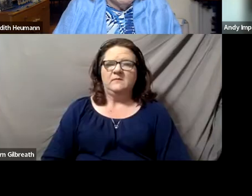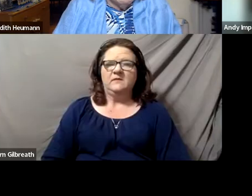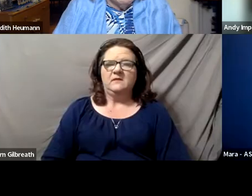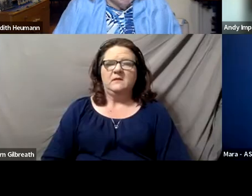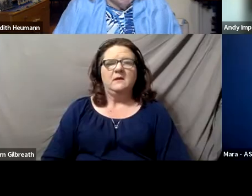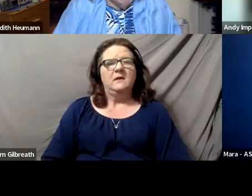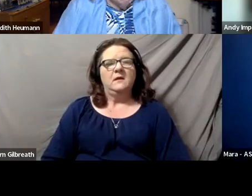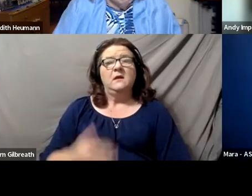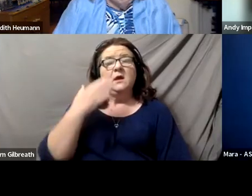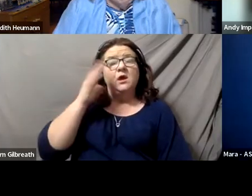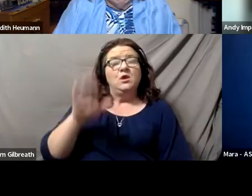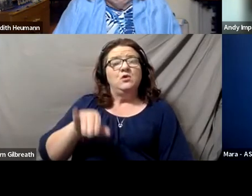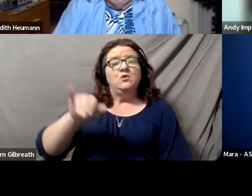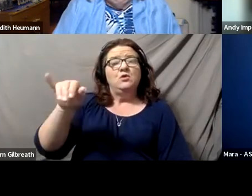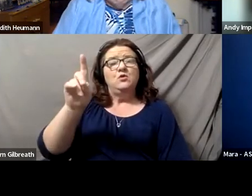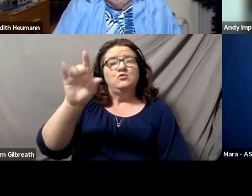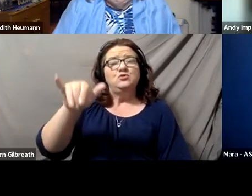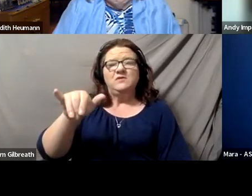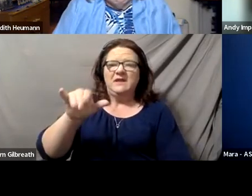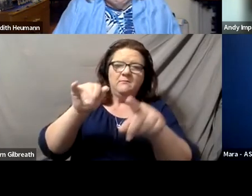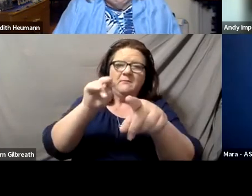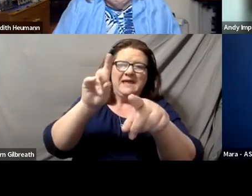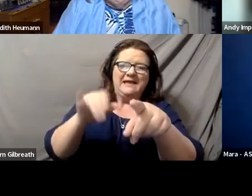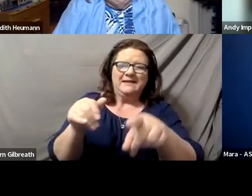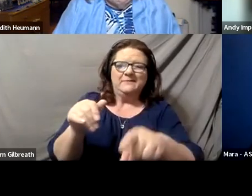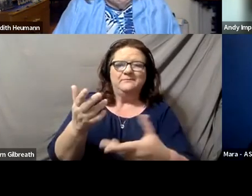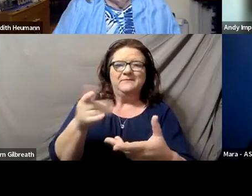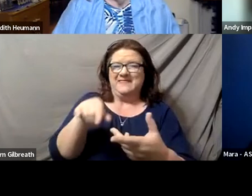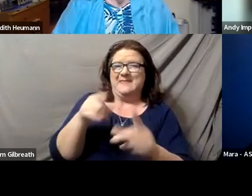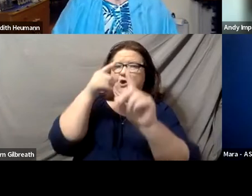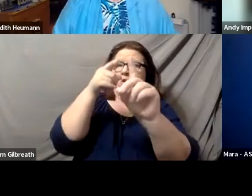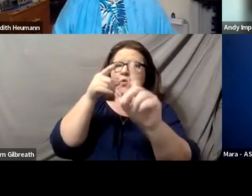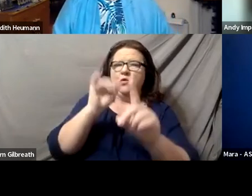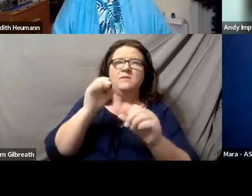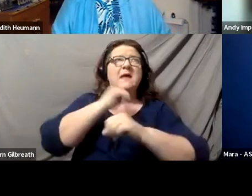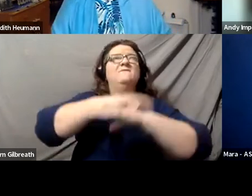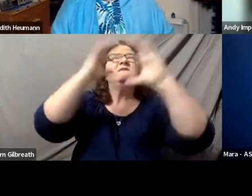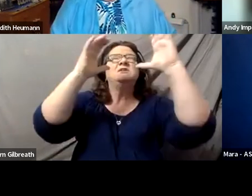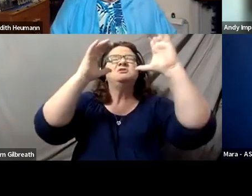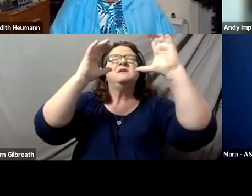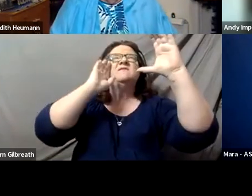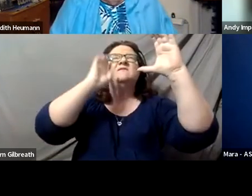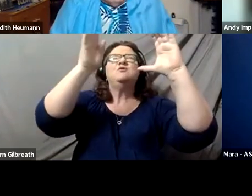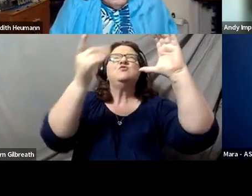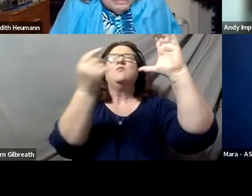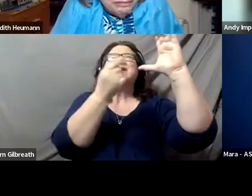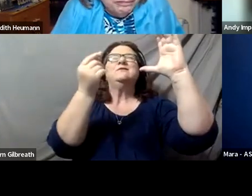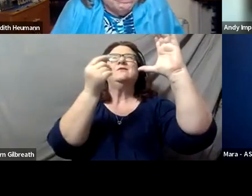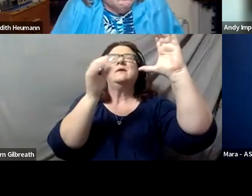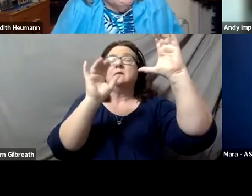You know Judy, I think, and Andy, this goal and this vision of where we could go is really inspiring,